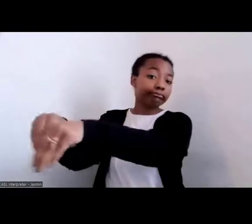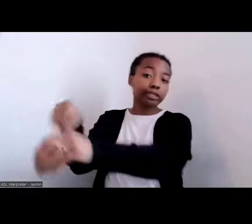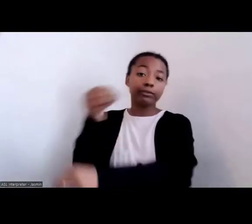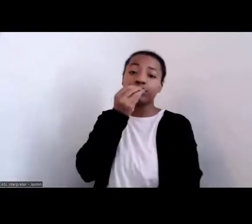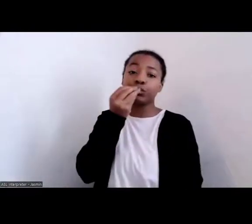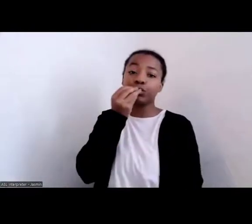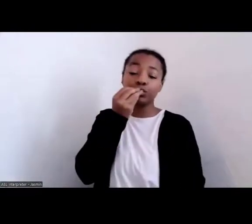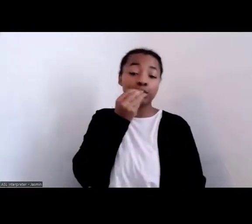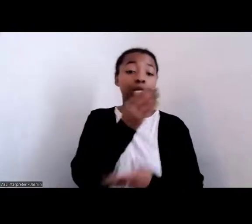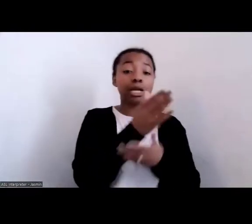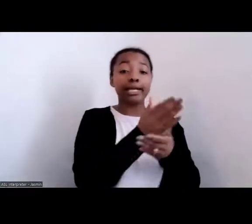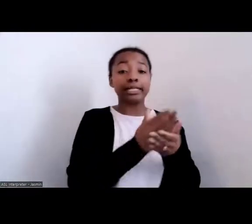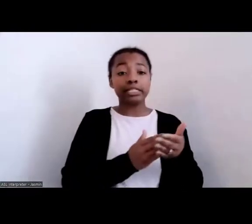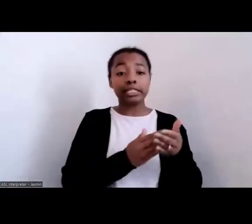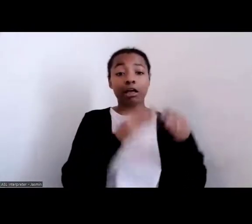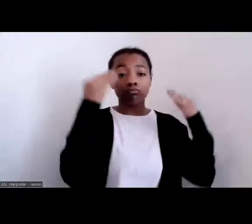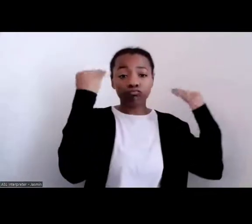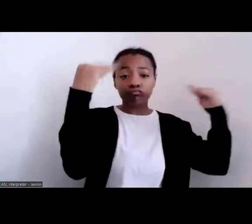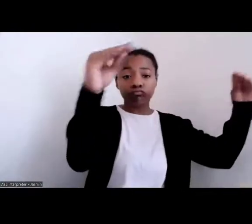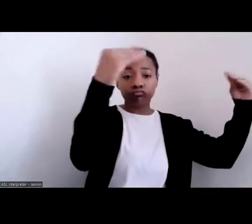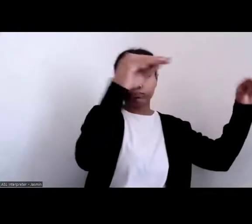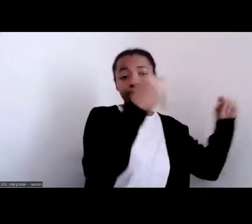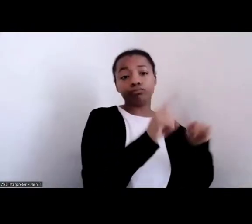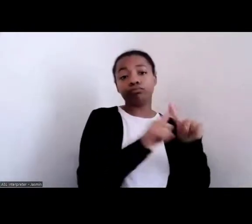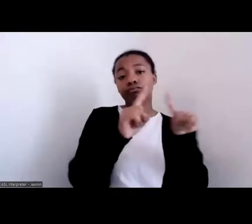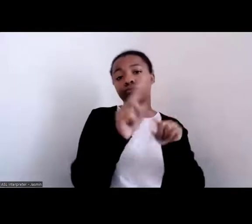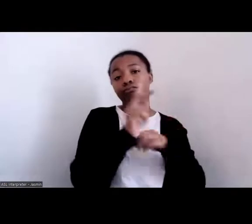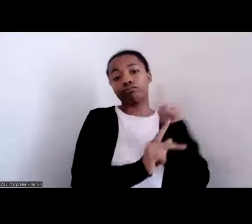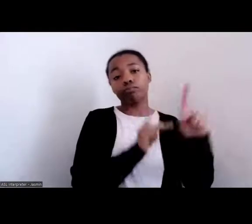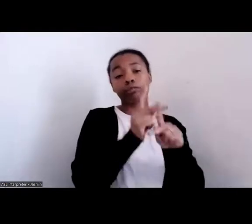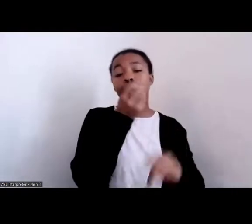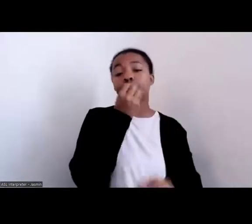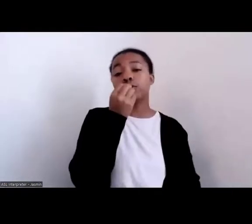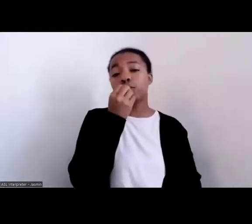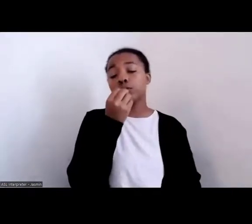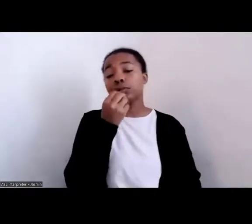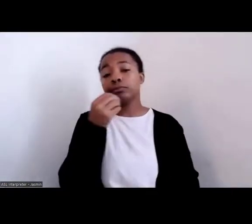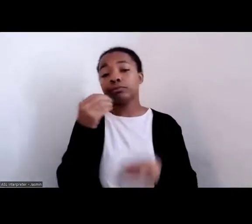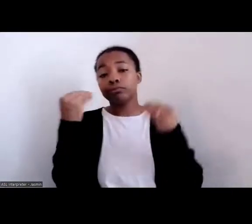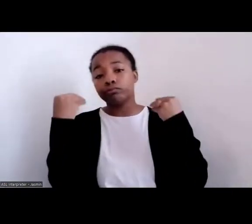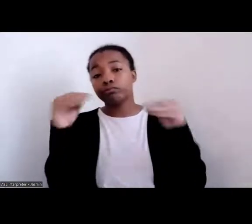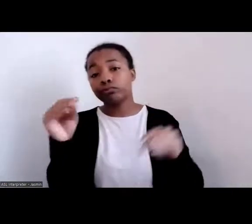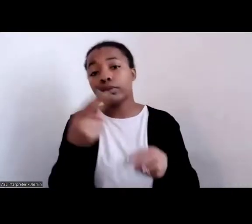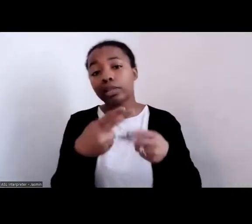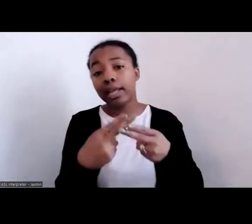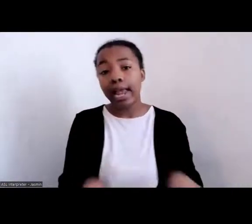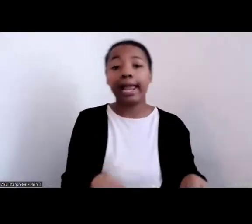different types of foods, eggs, selling chickens, selling other kinds of foodstuffs; right?